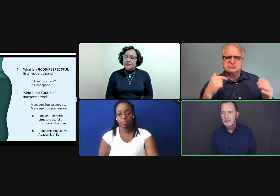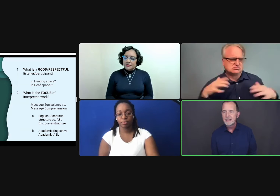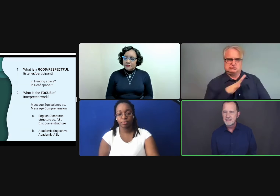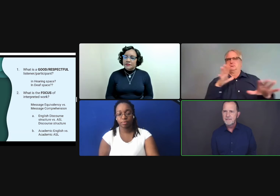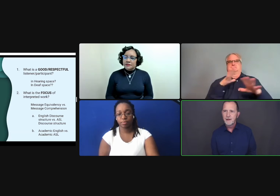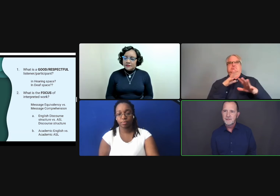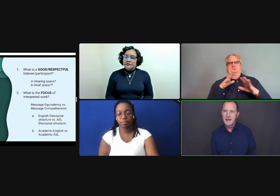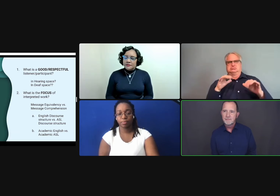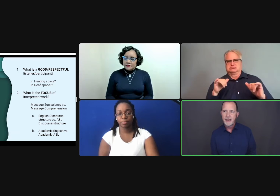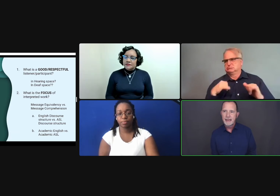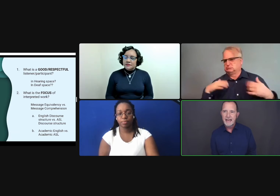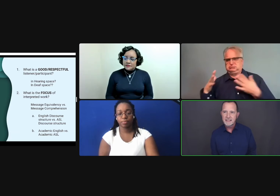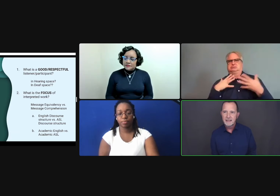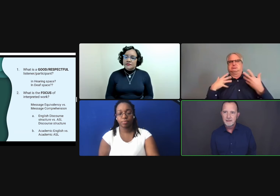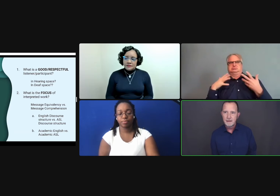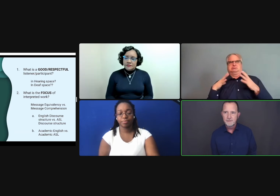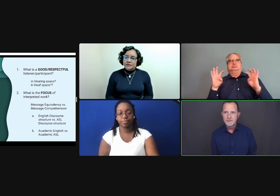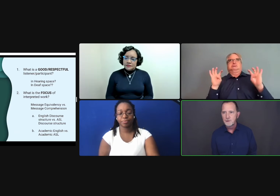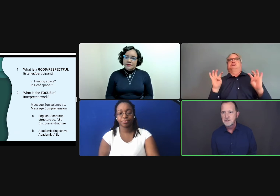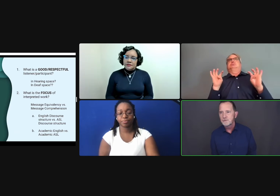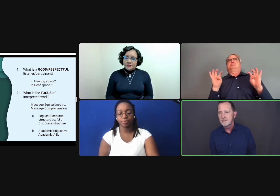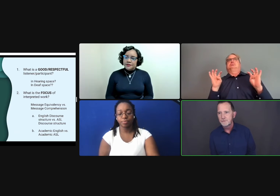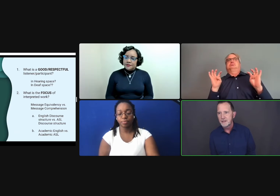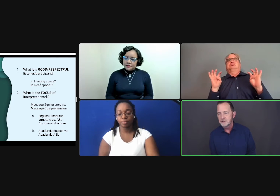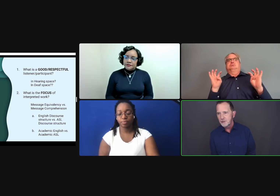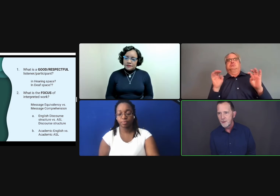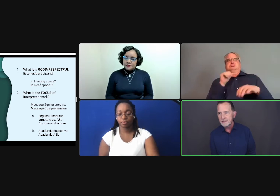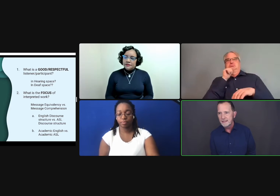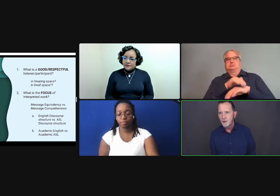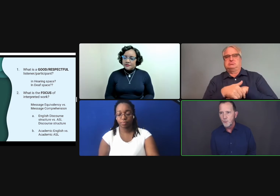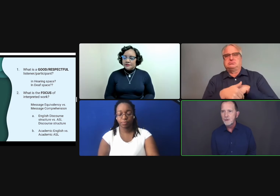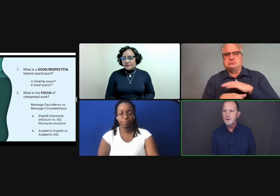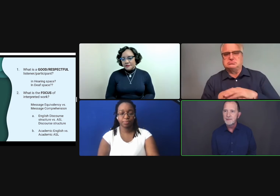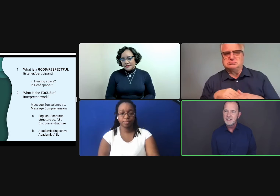because they felt that by asking our fellow student if we understood correctly that we were impinging